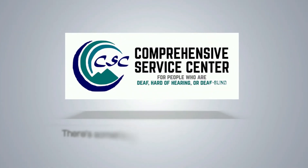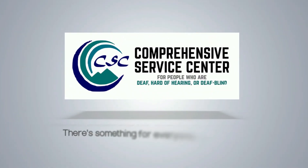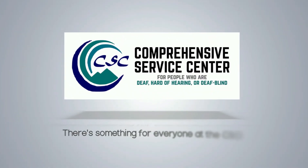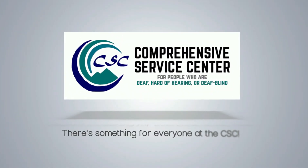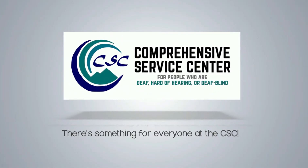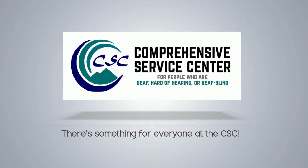The End